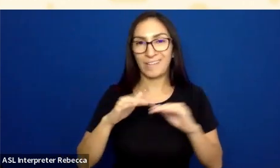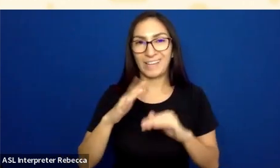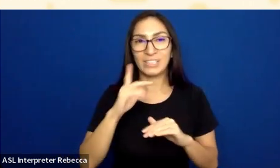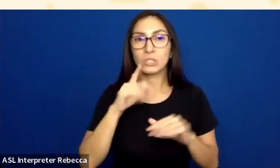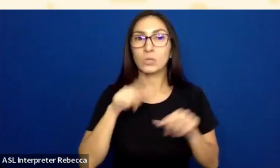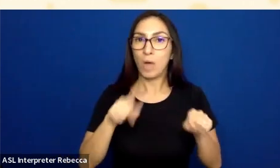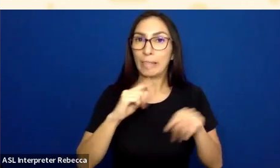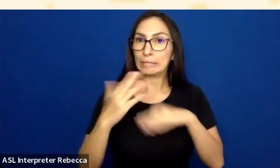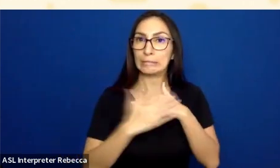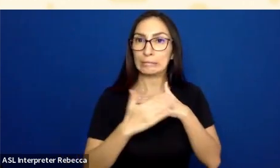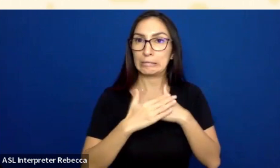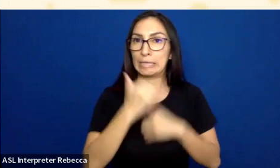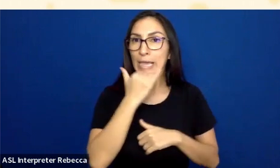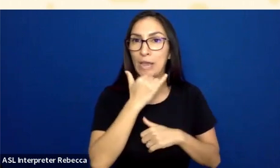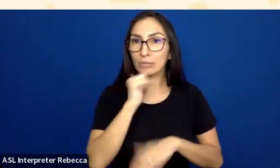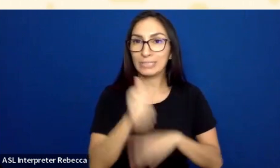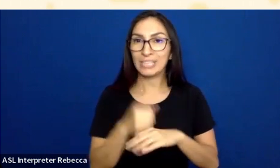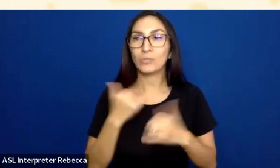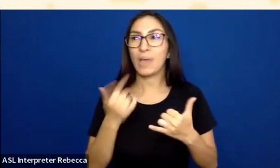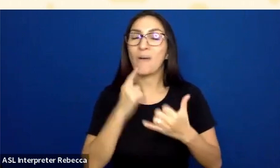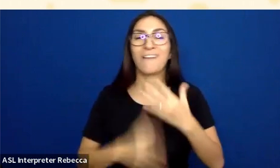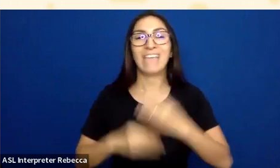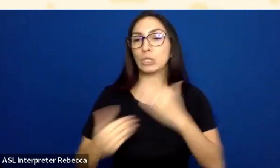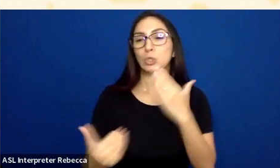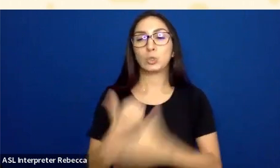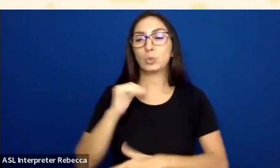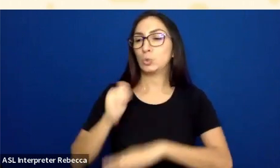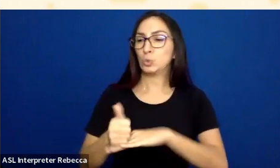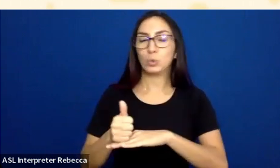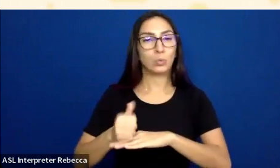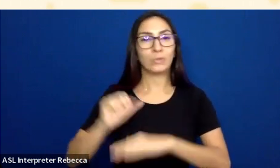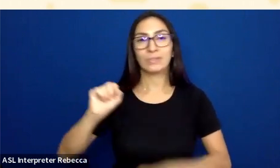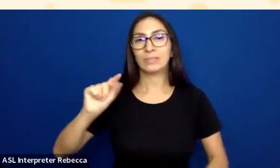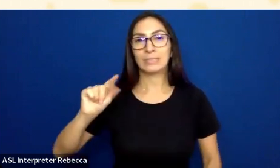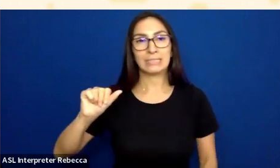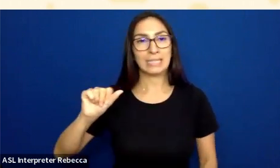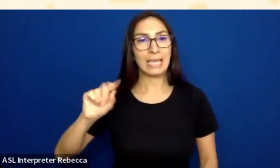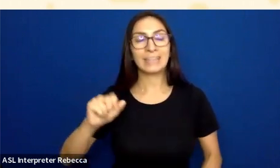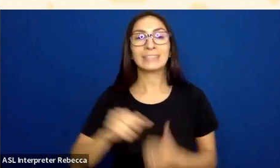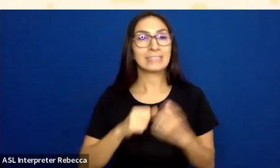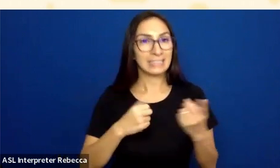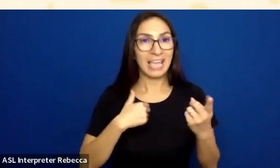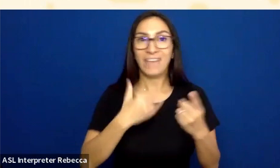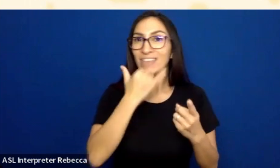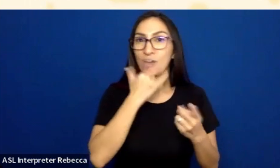I've introduced an additional state now that this thing has an error. So that's 17.